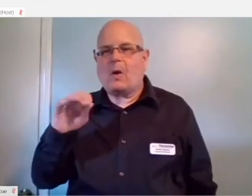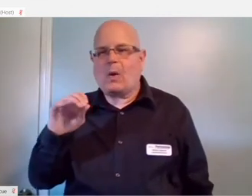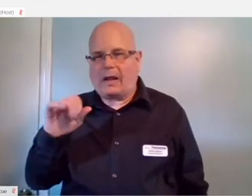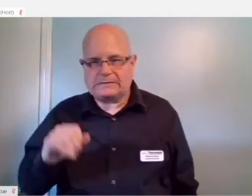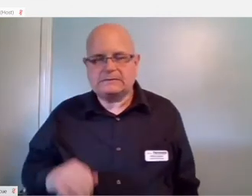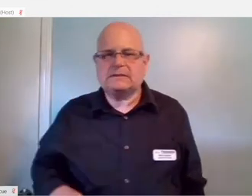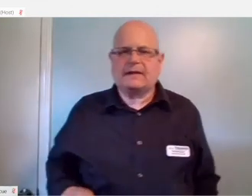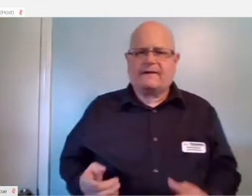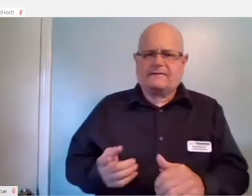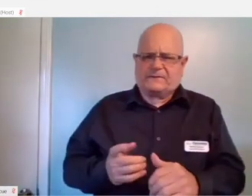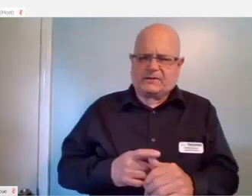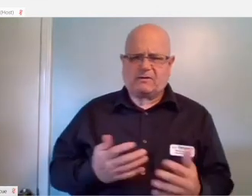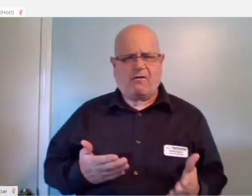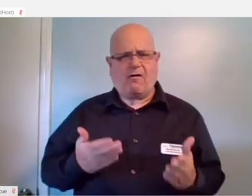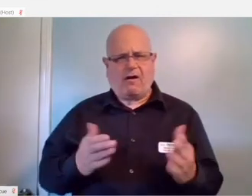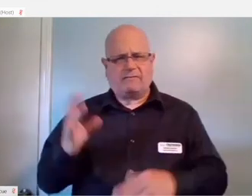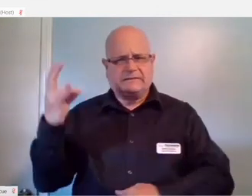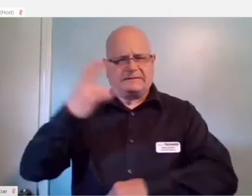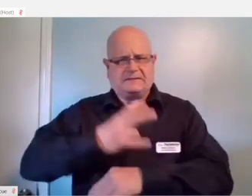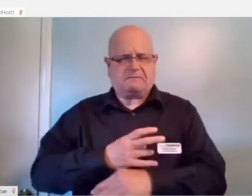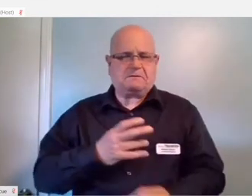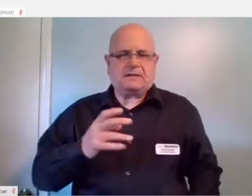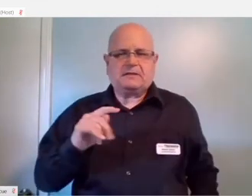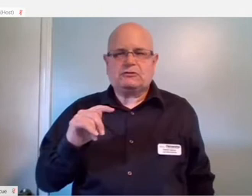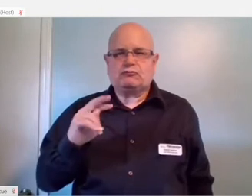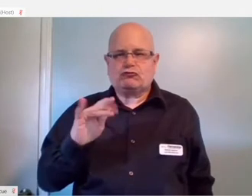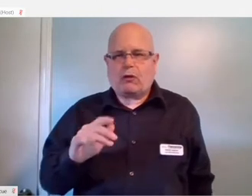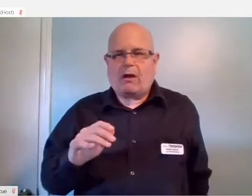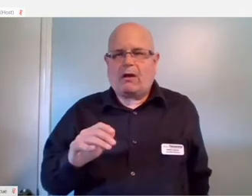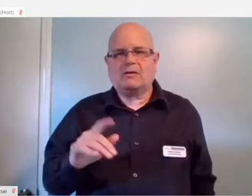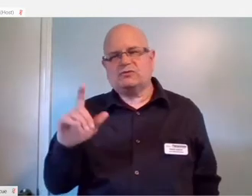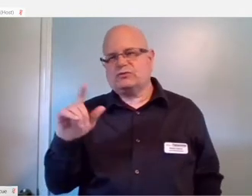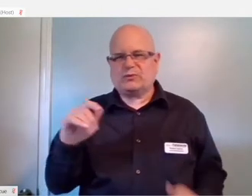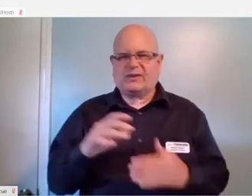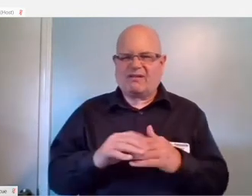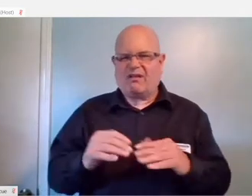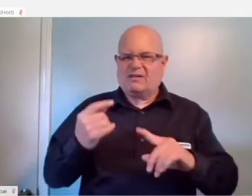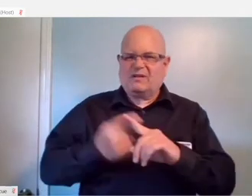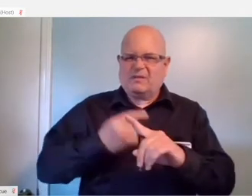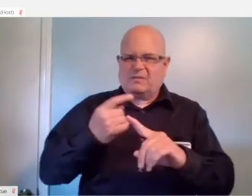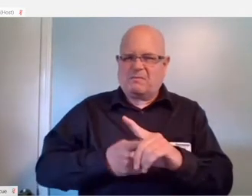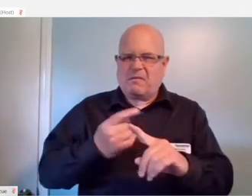At first they were offering a seven‑day trial and a 19.99 a month subscription fee